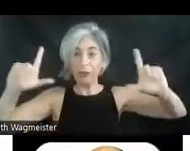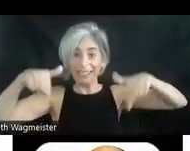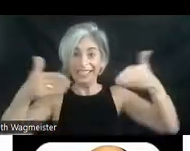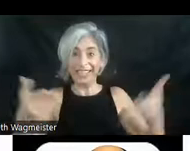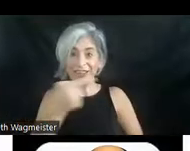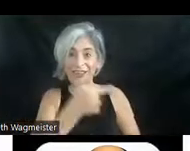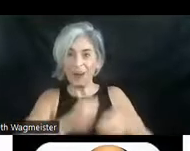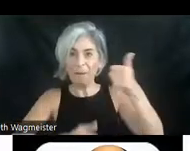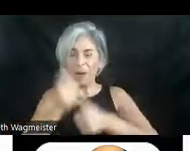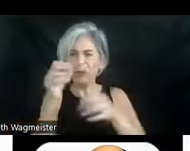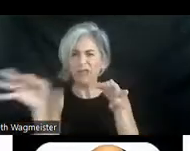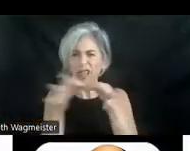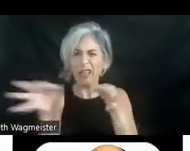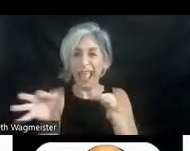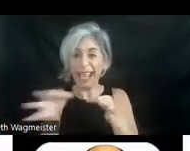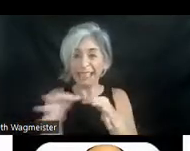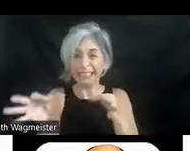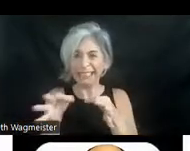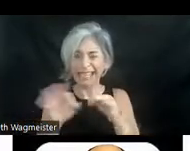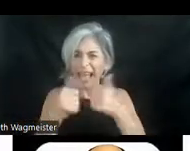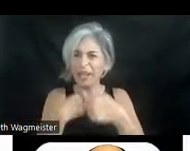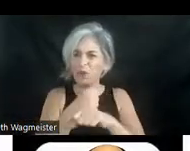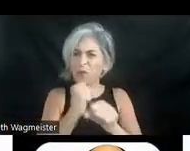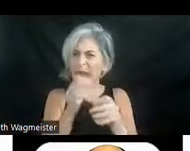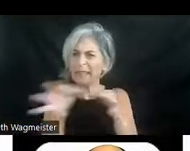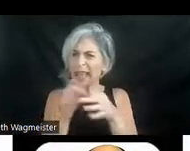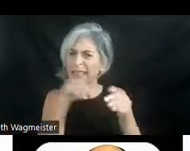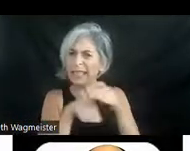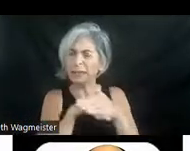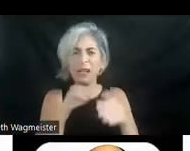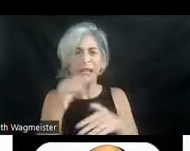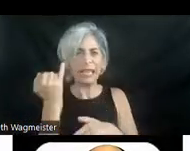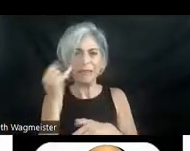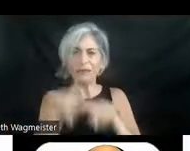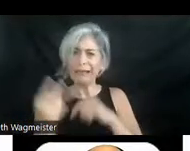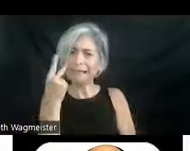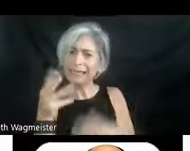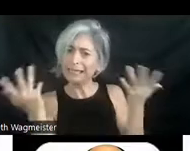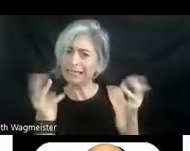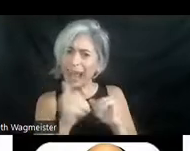it's text. How do you make text accessible to somebody that can't see it? Well you voice